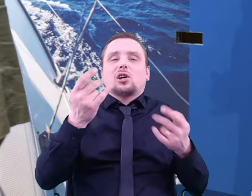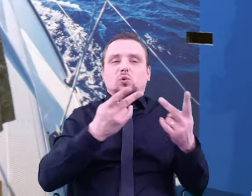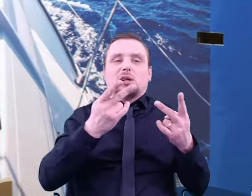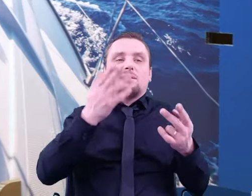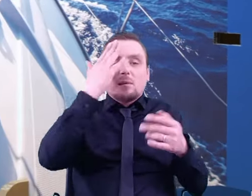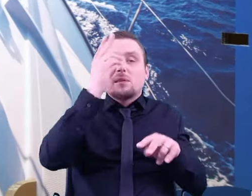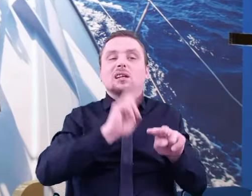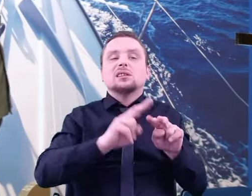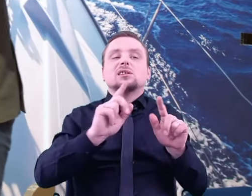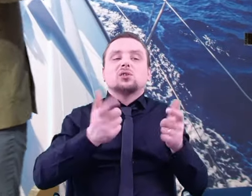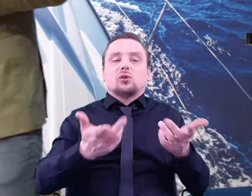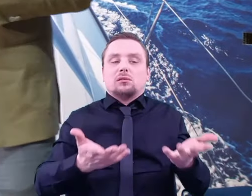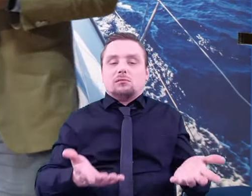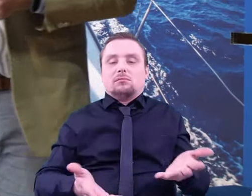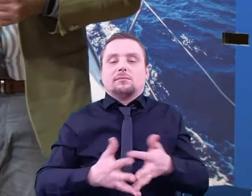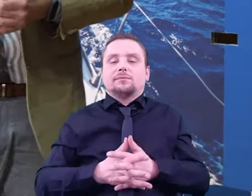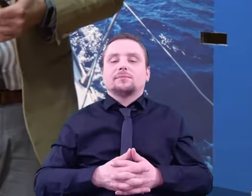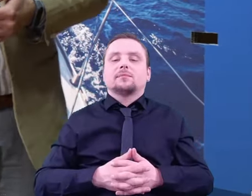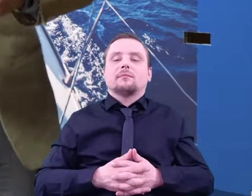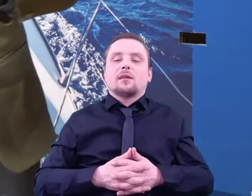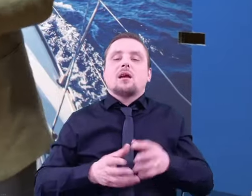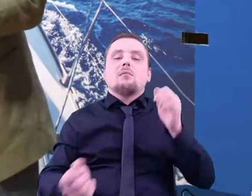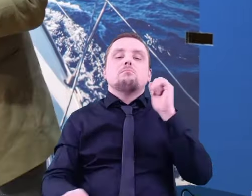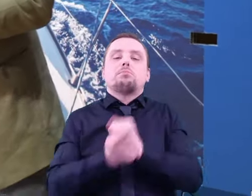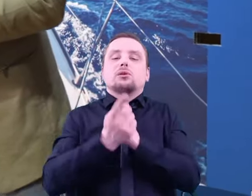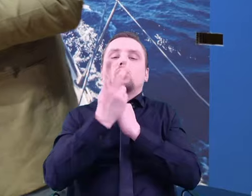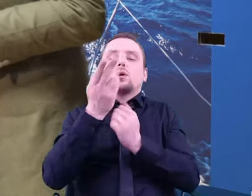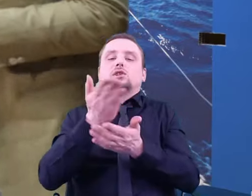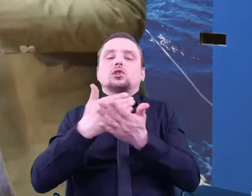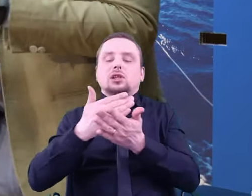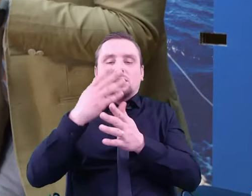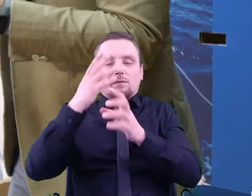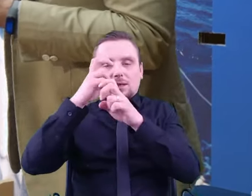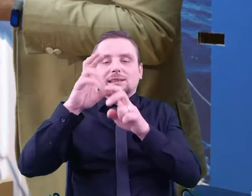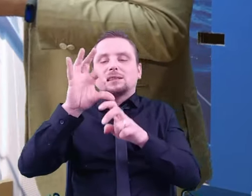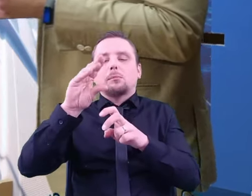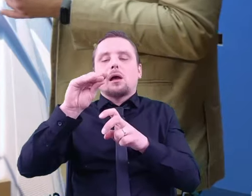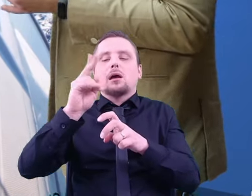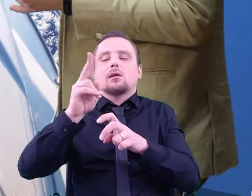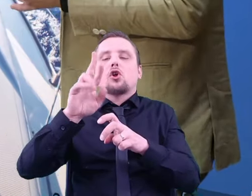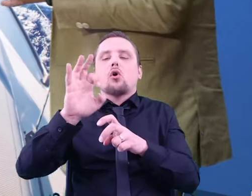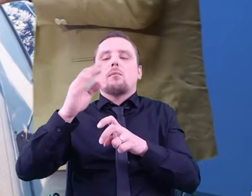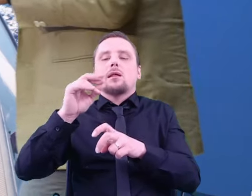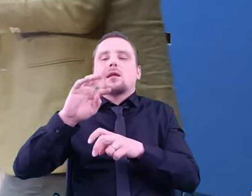Now, let’s move to the second part of our lecture mass spectrometry (MS). What is mass spectrometry?